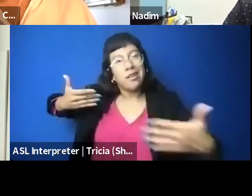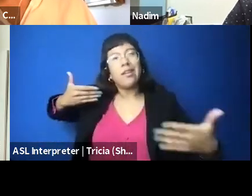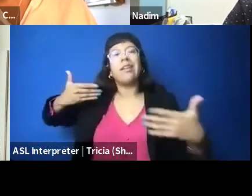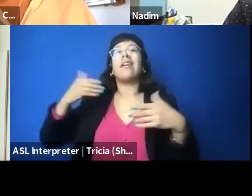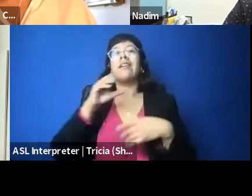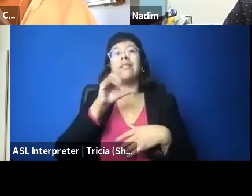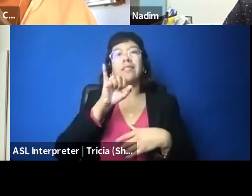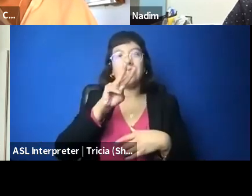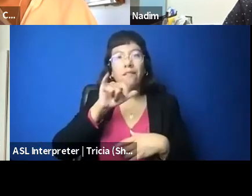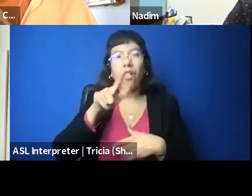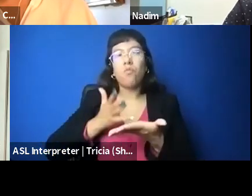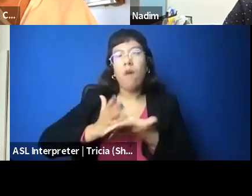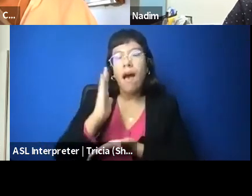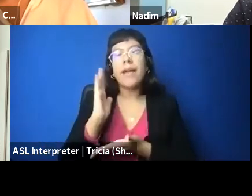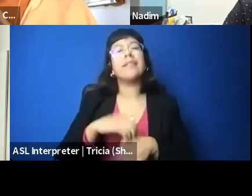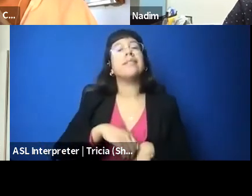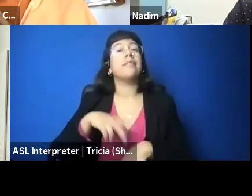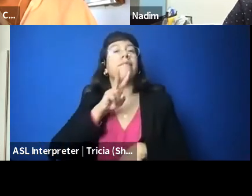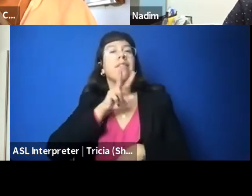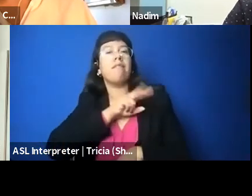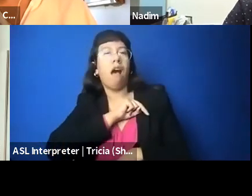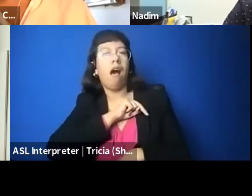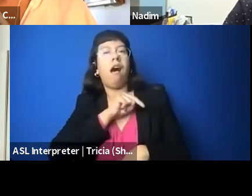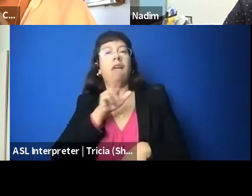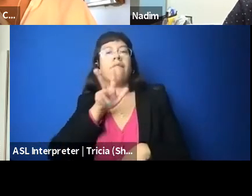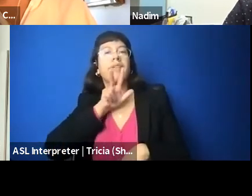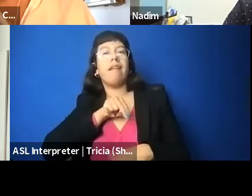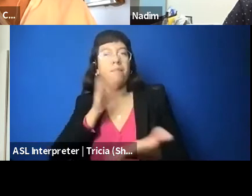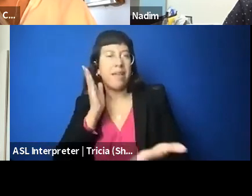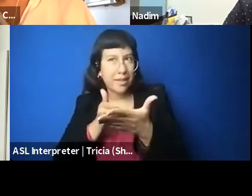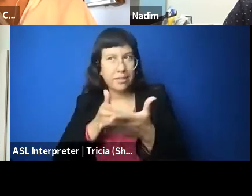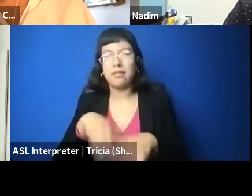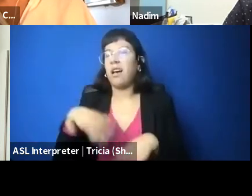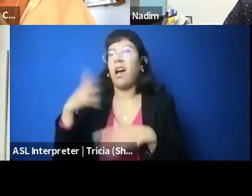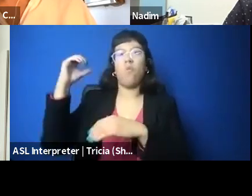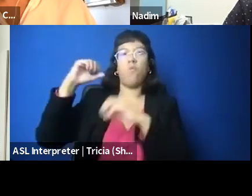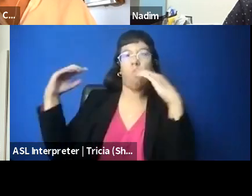the Vietnam anti-war movement to the anti-Apartheid movement in South Africa in the 1980s,